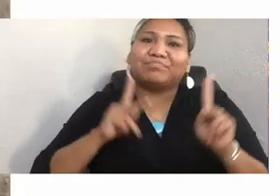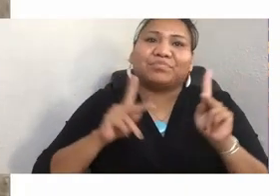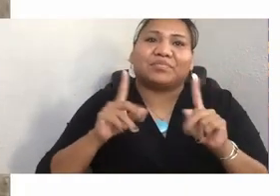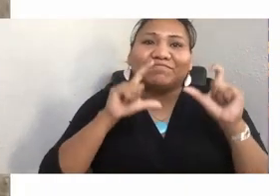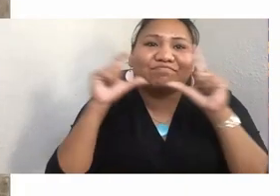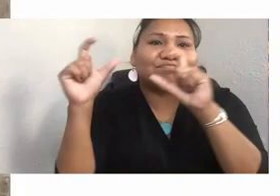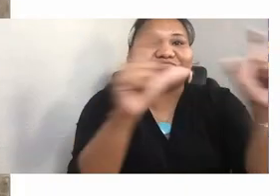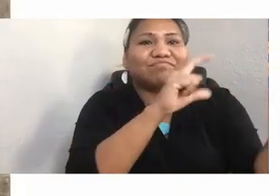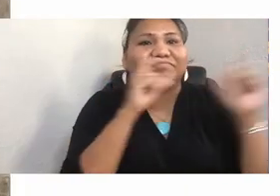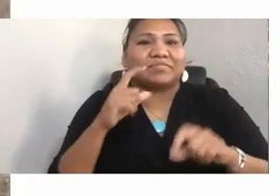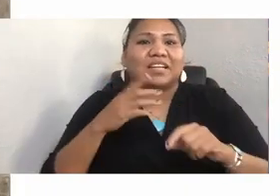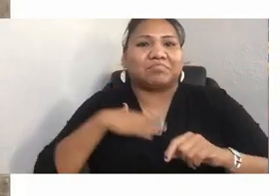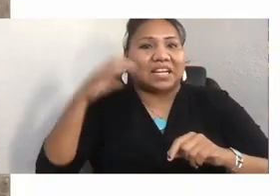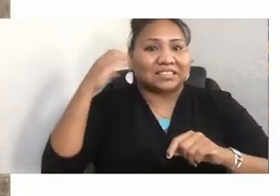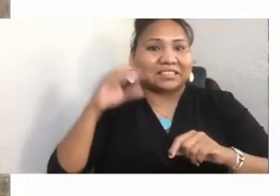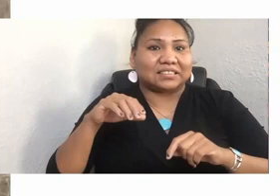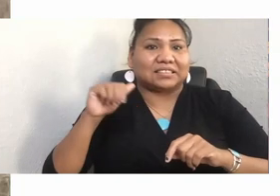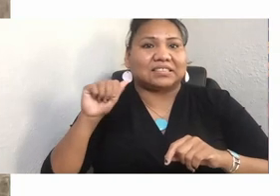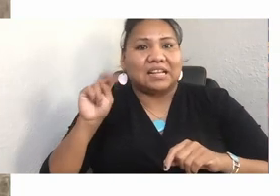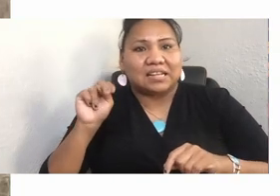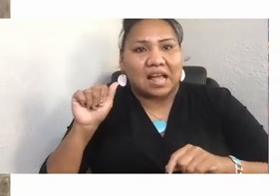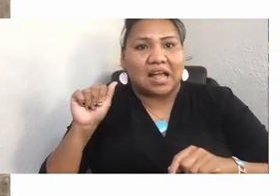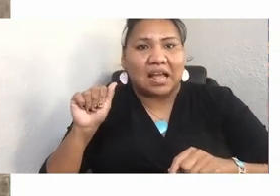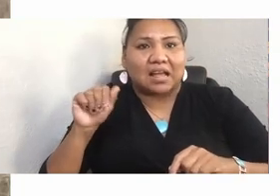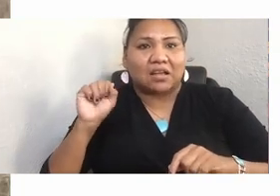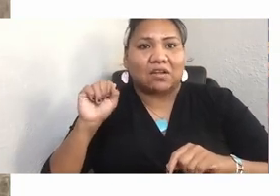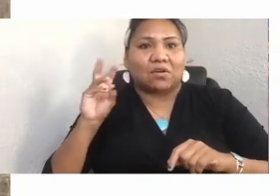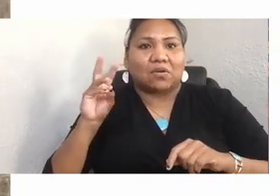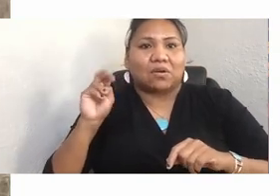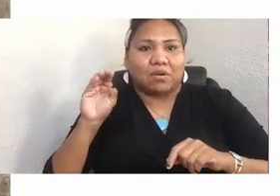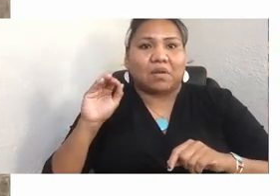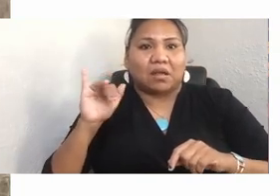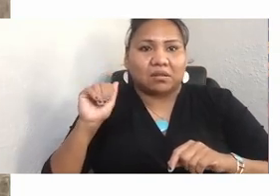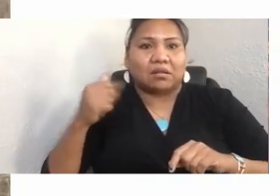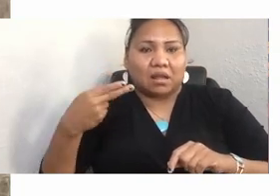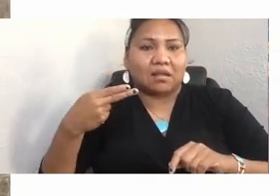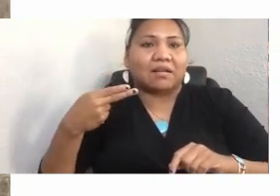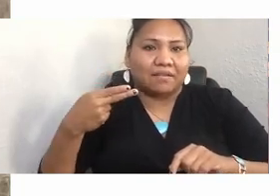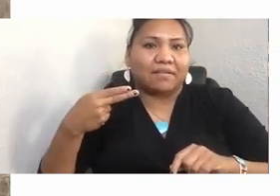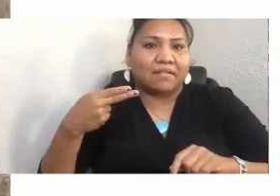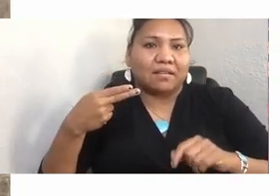She's Swinomish, and she's also doing incredible food sovereignty work.